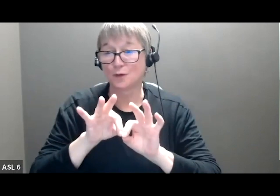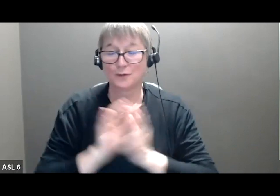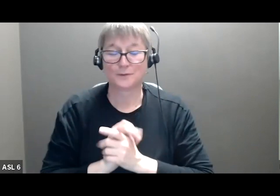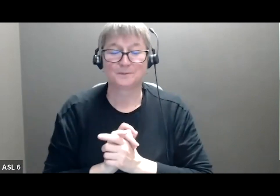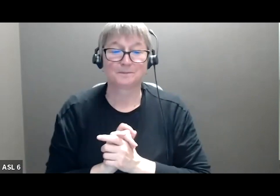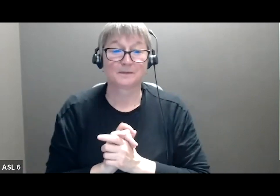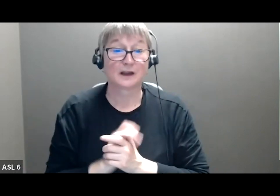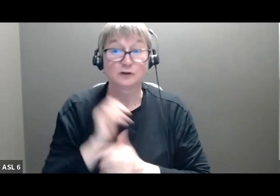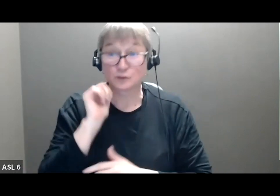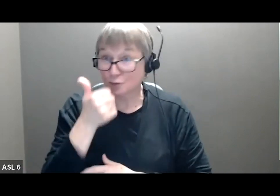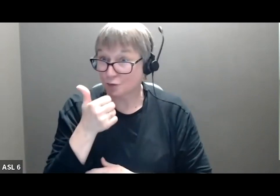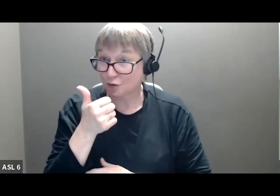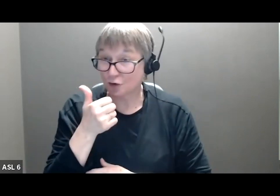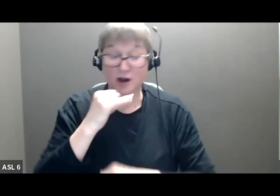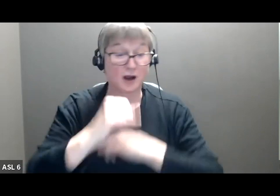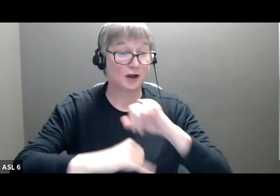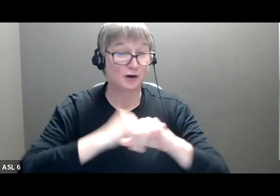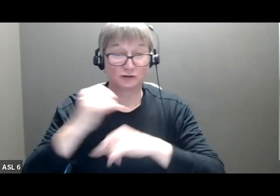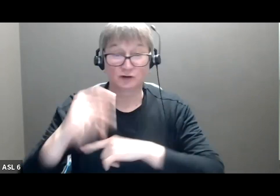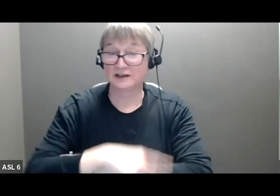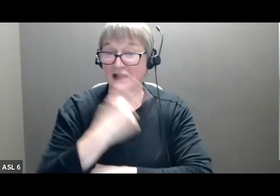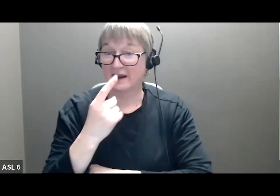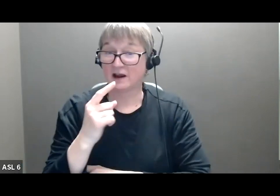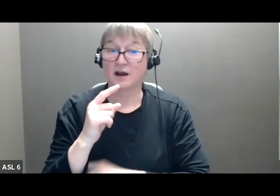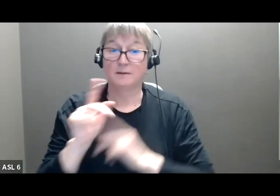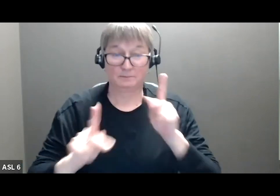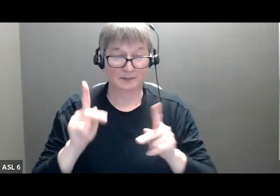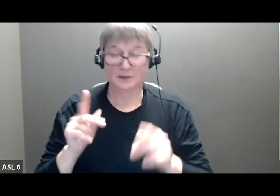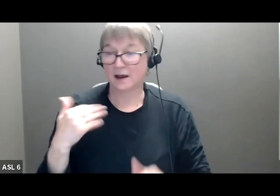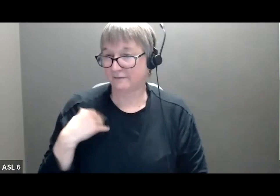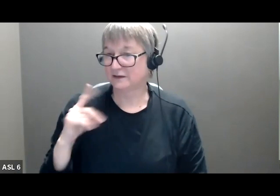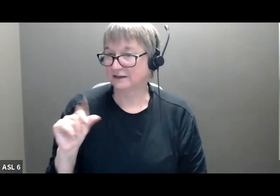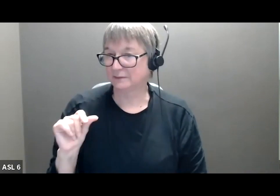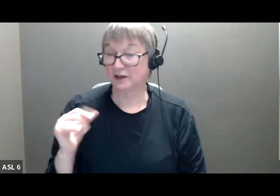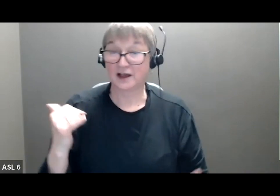is International Day of Persons with Disabilities. And this year's theme is Invisible Disabilities in